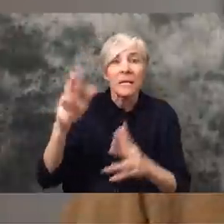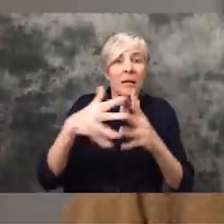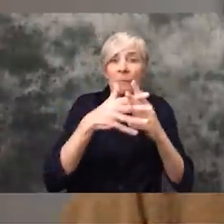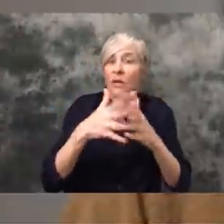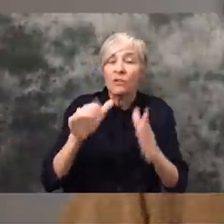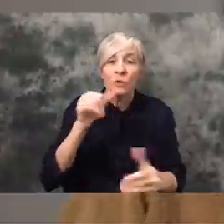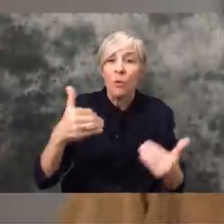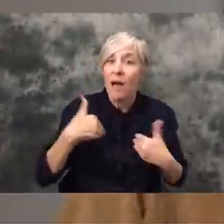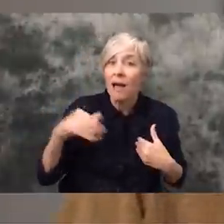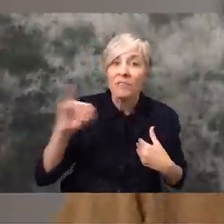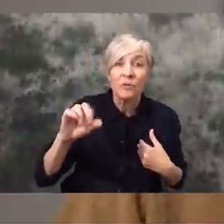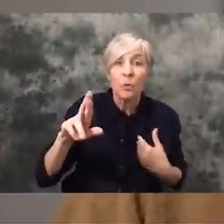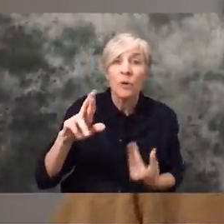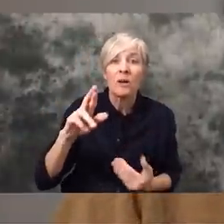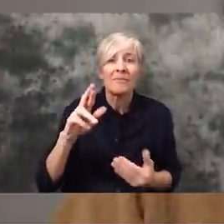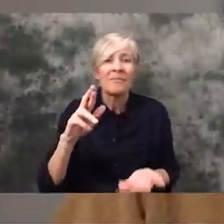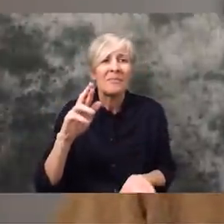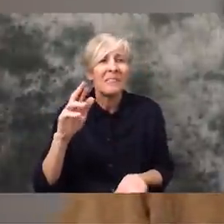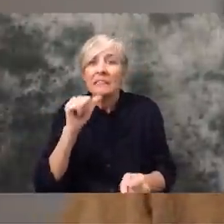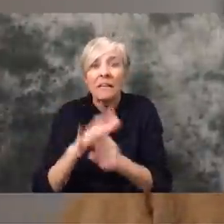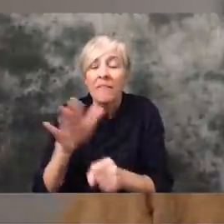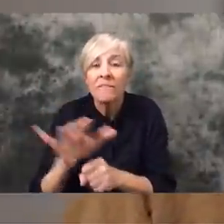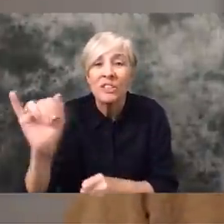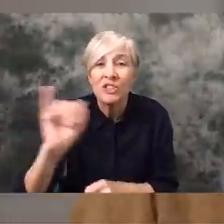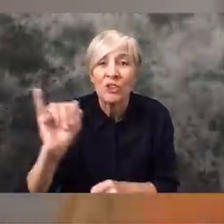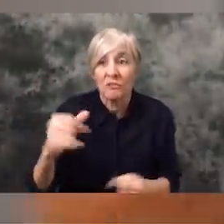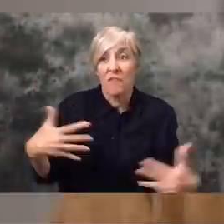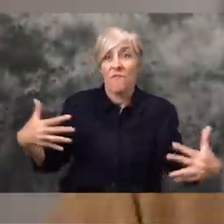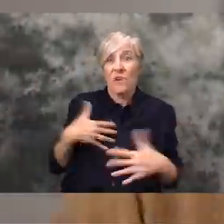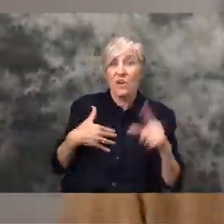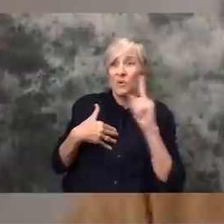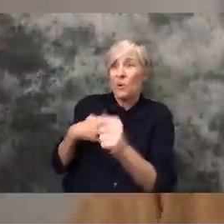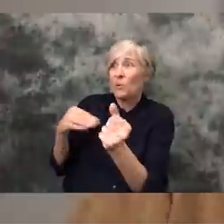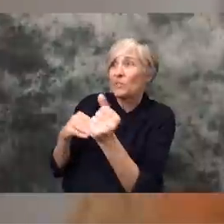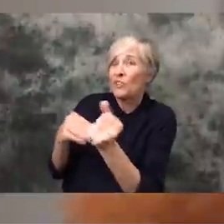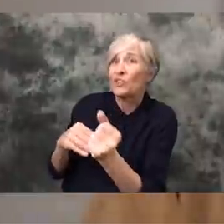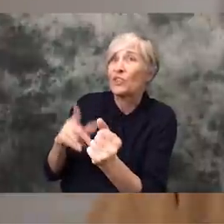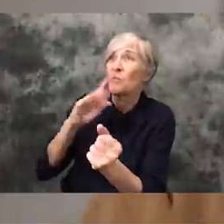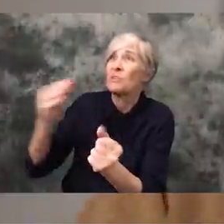or underinsured. And therefore scared to go to the doctor scared of those bills